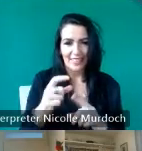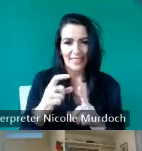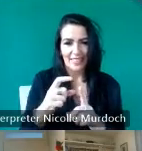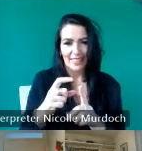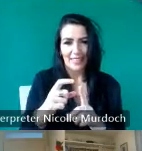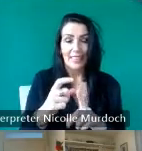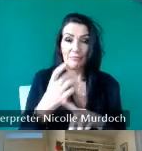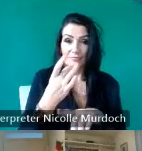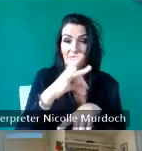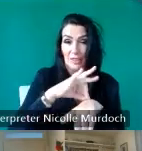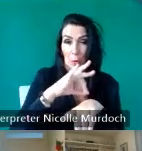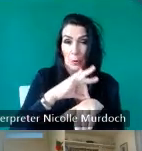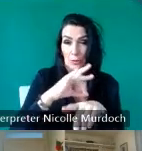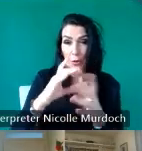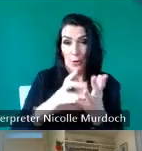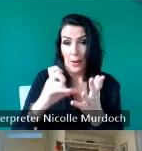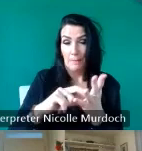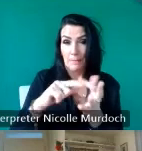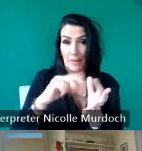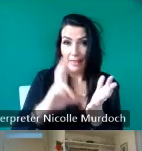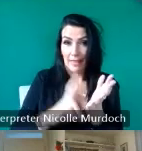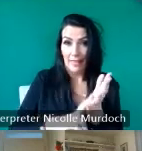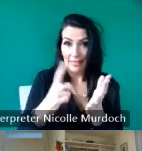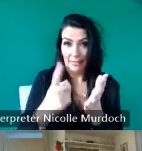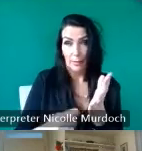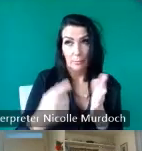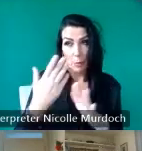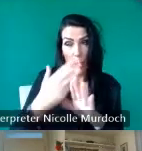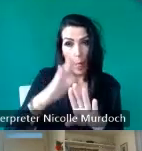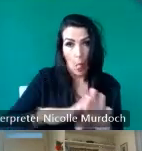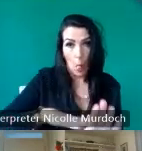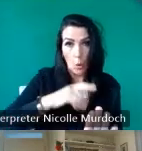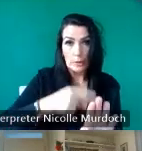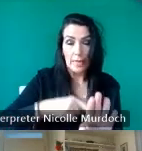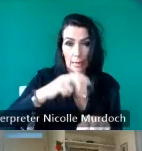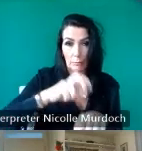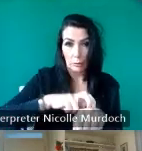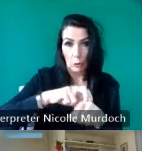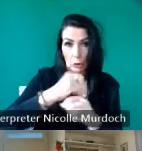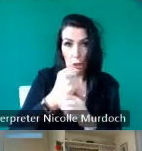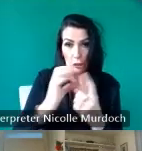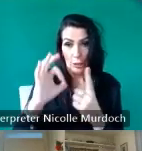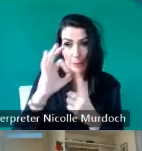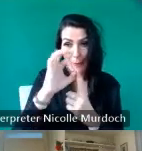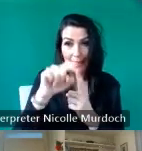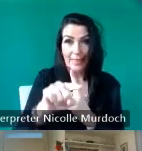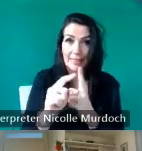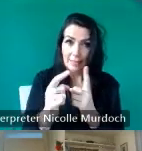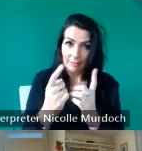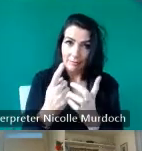small is was part of the curated stories and um just wanted to tell you a little bit more about